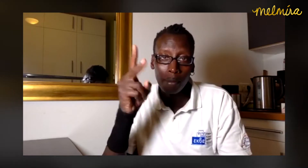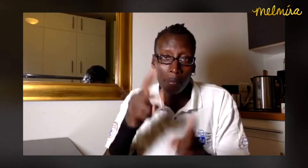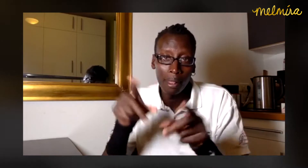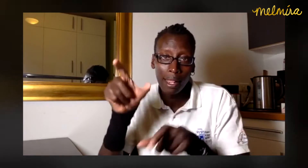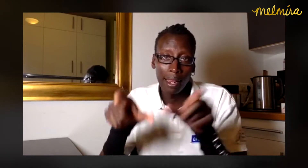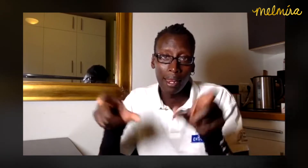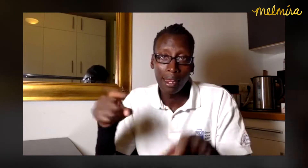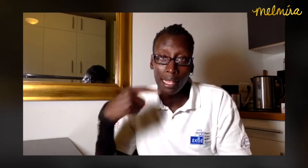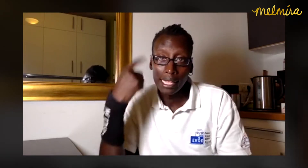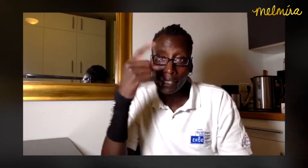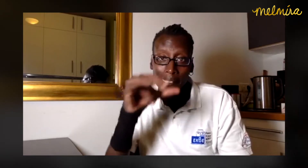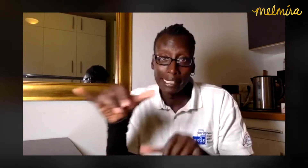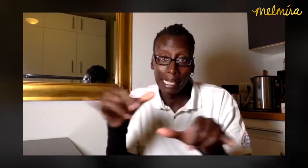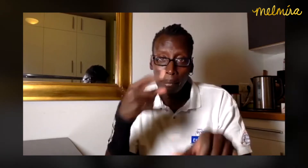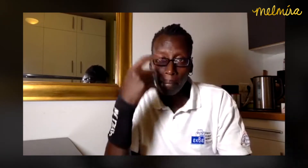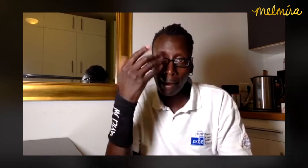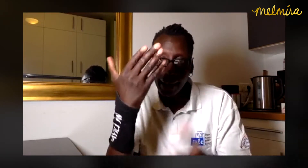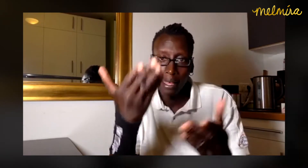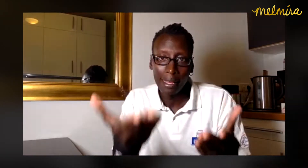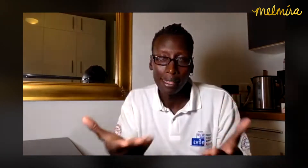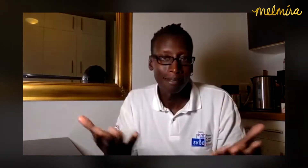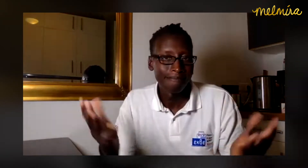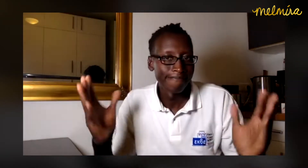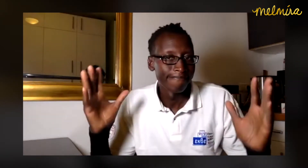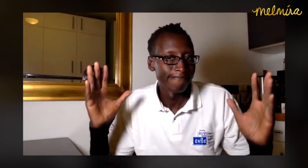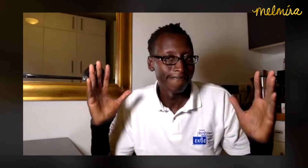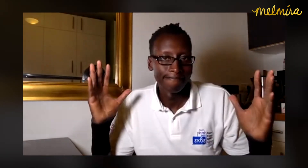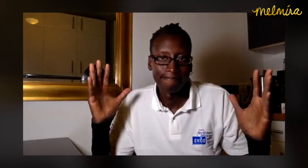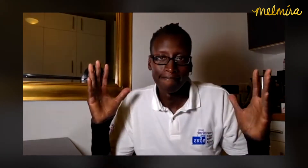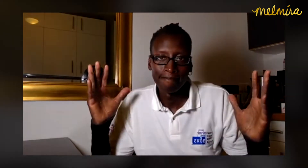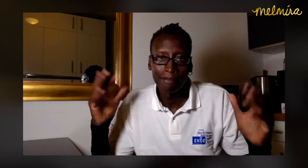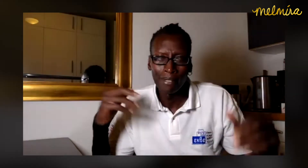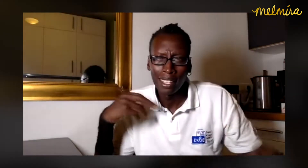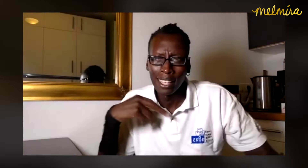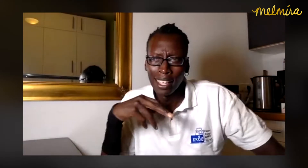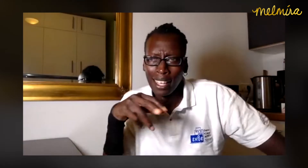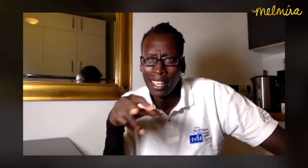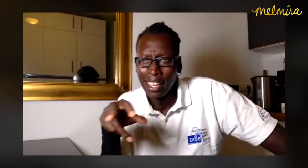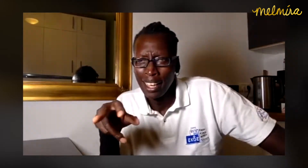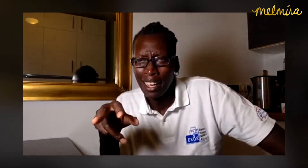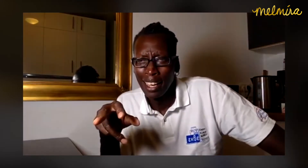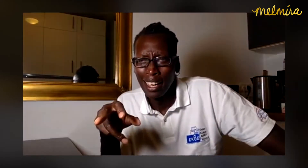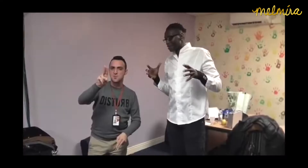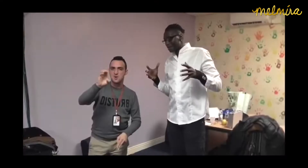are black and look just like you." I was stunned.